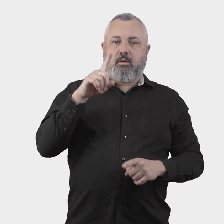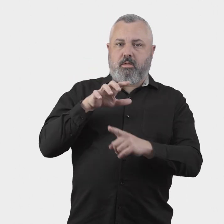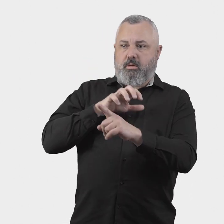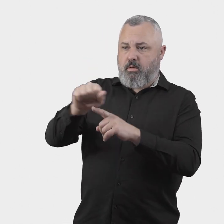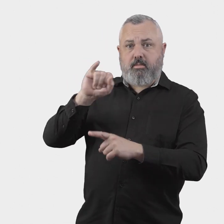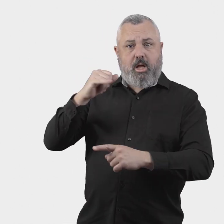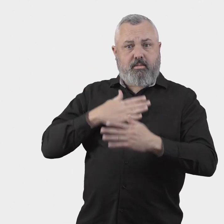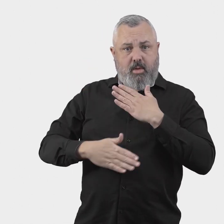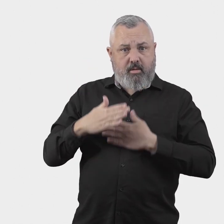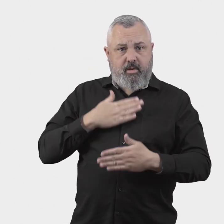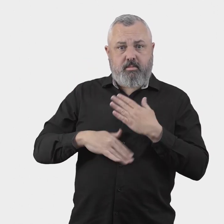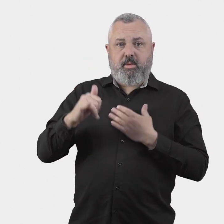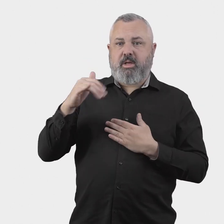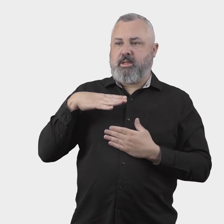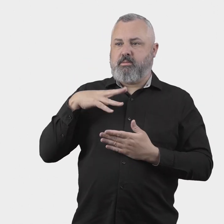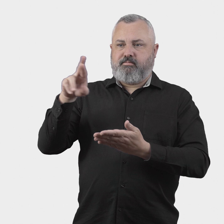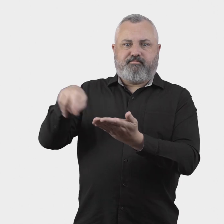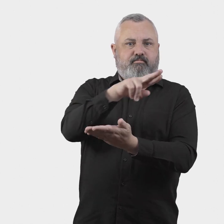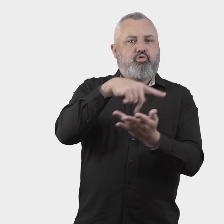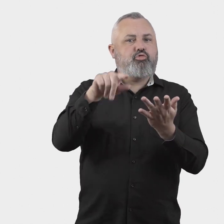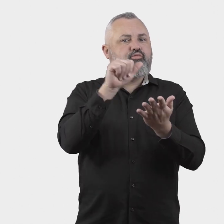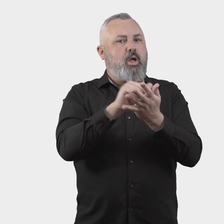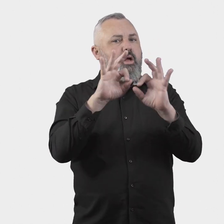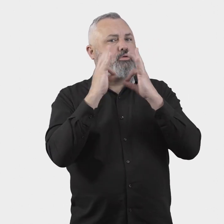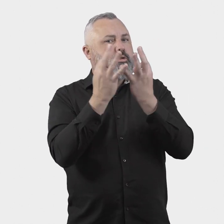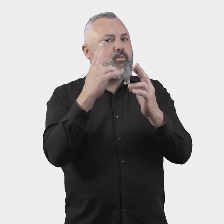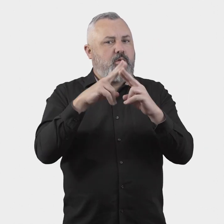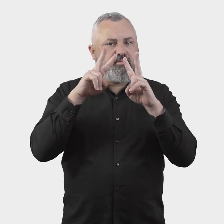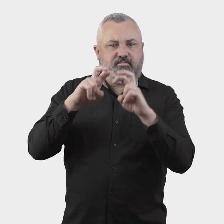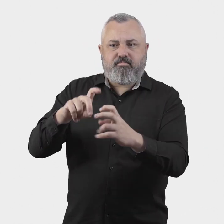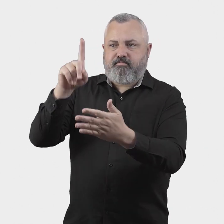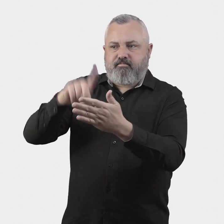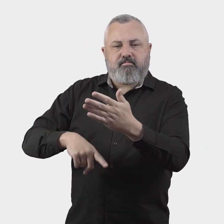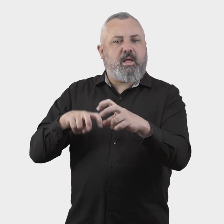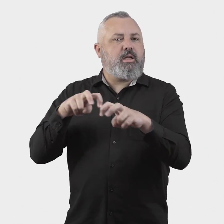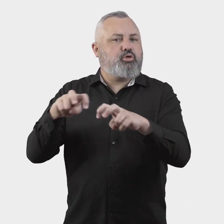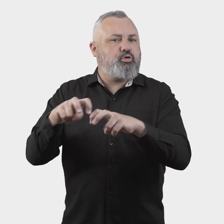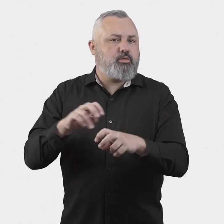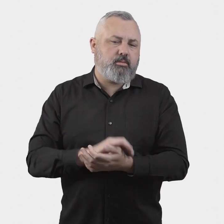and airports that may warrant enforcement action by the appropriate regulator.